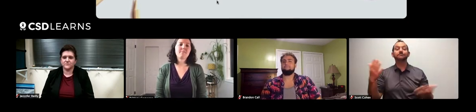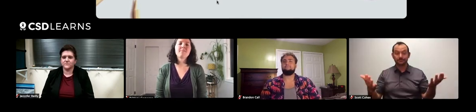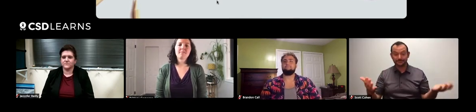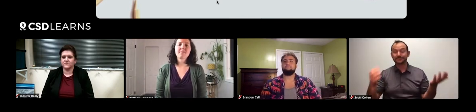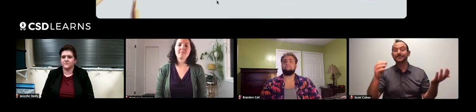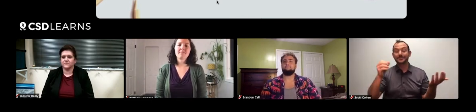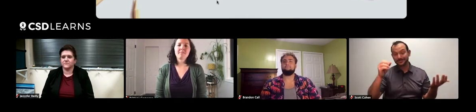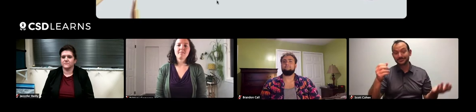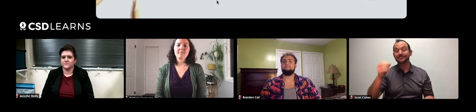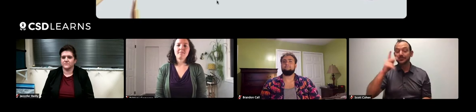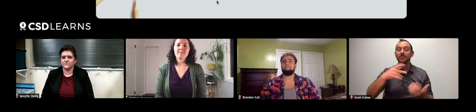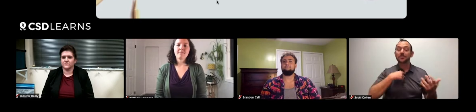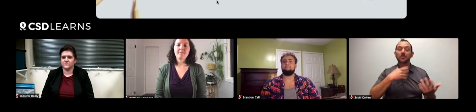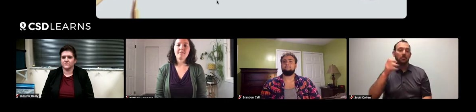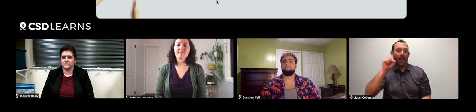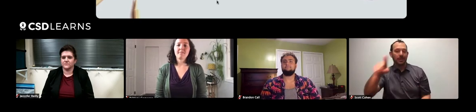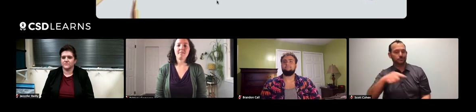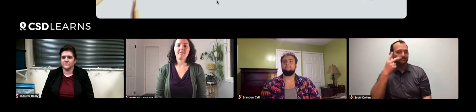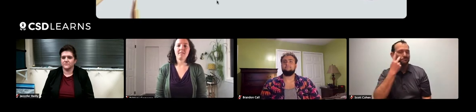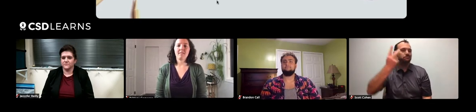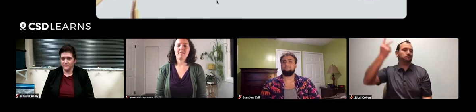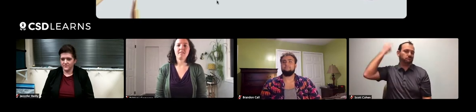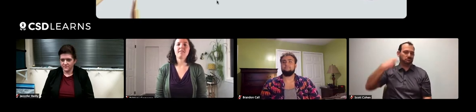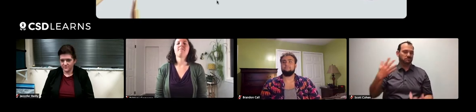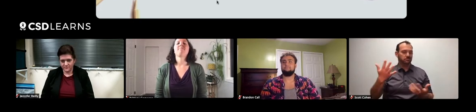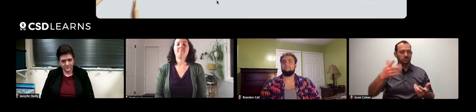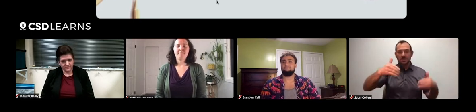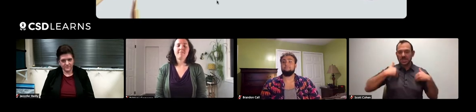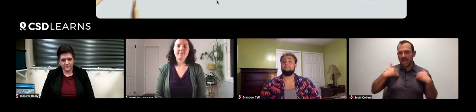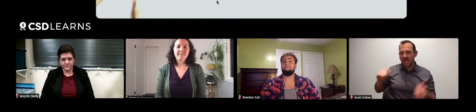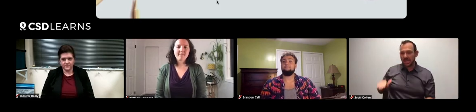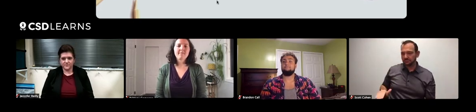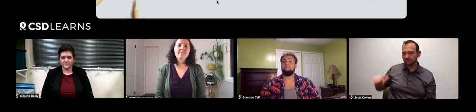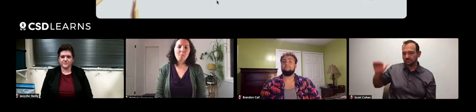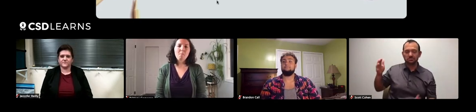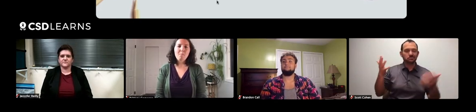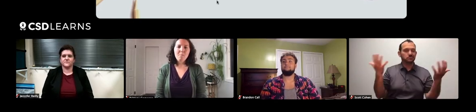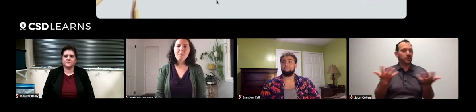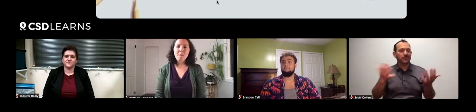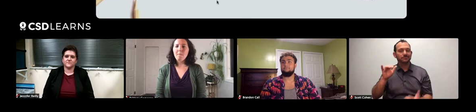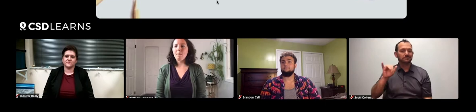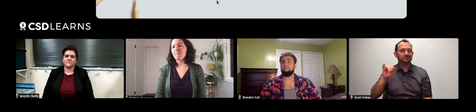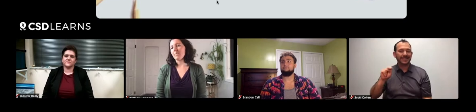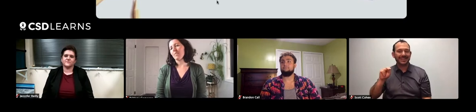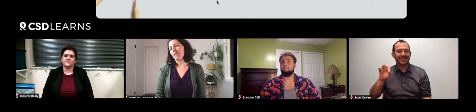Okay, so now I'm asking you to think about back when you were young. Can you share maybe your favorite